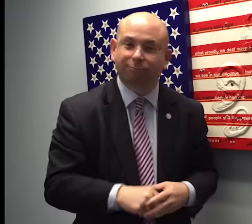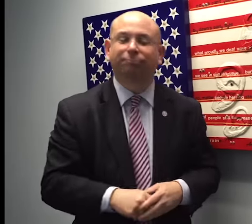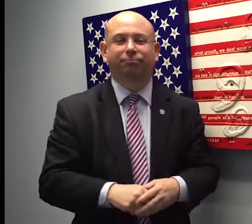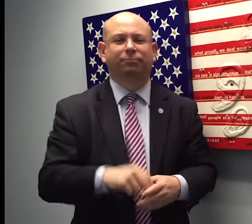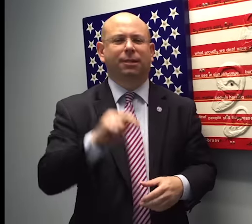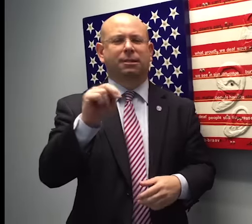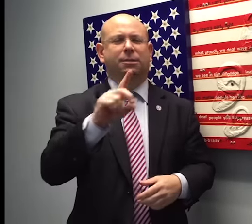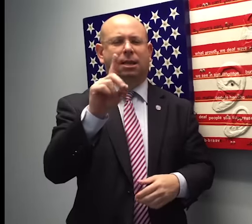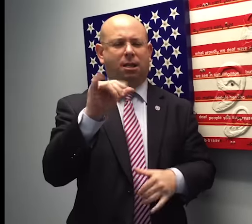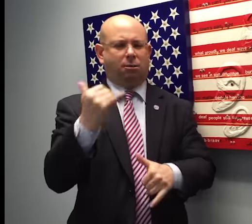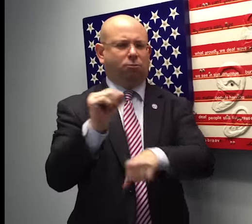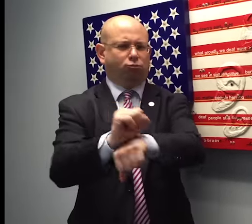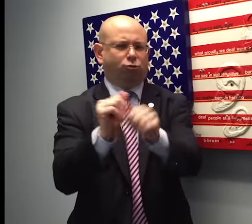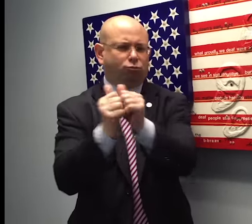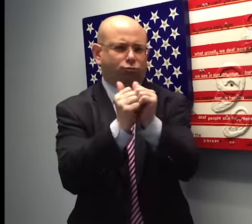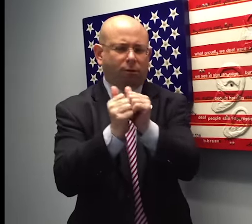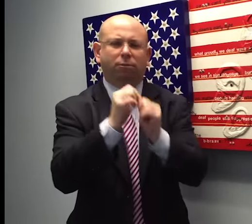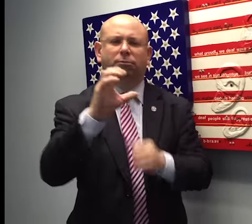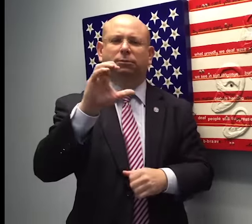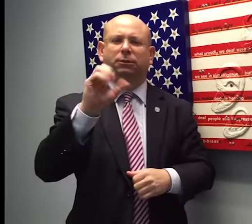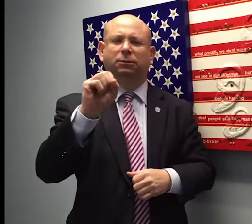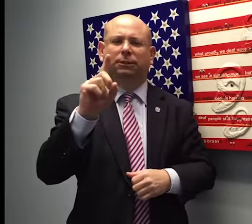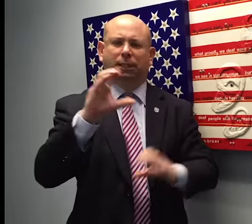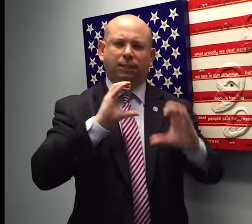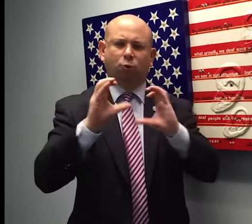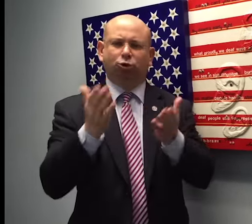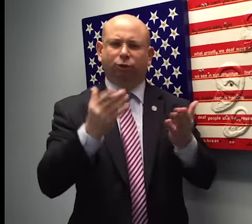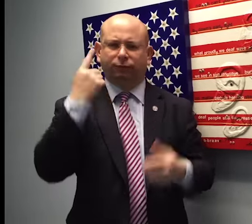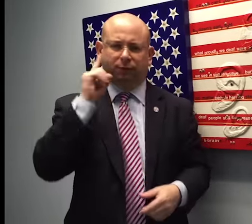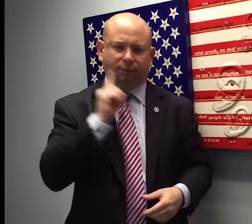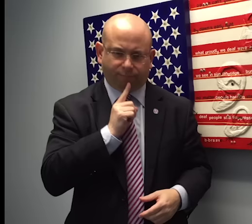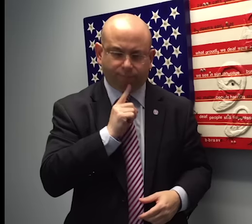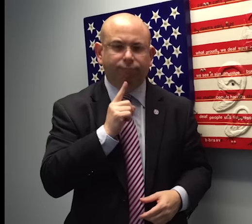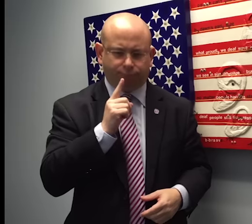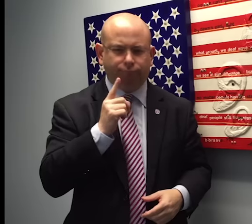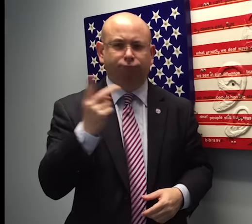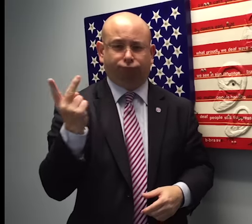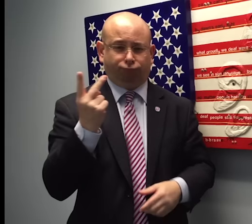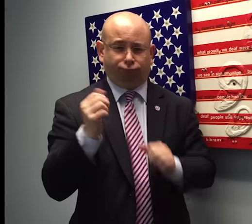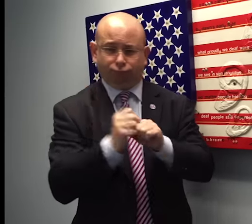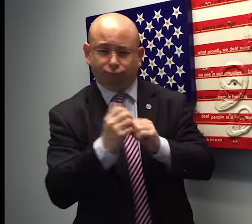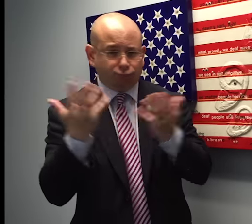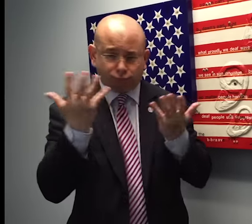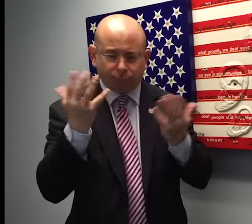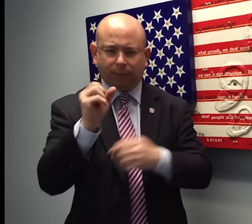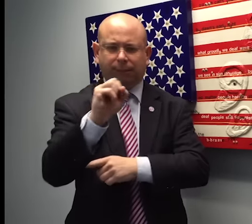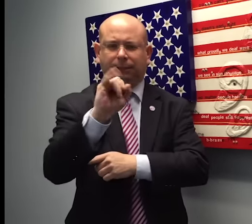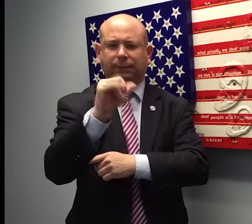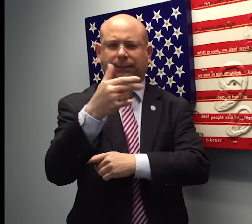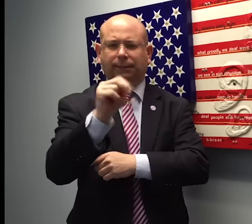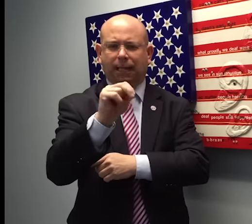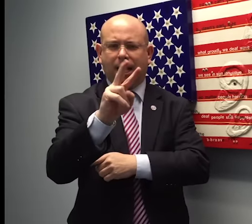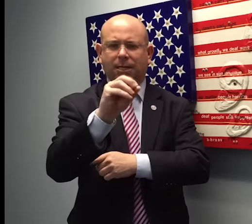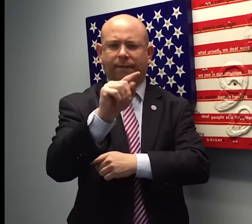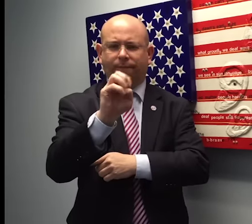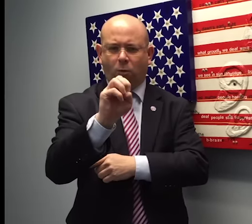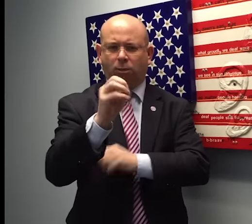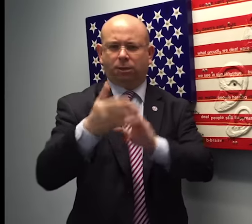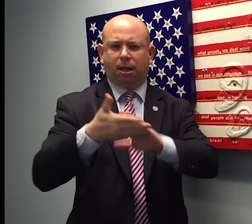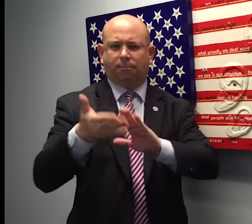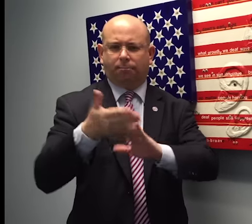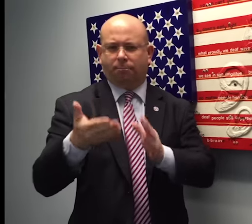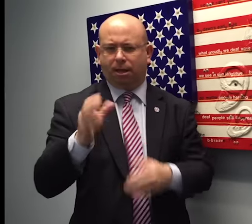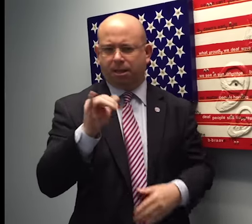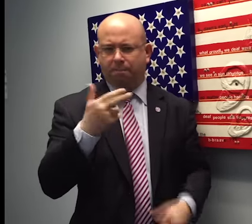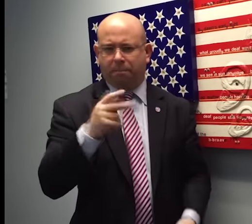The NAD is partnering with Communication Service for the Deaf (CSD) on the SignVote campaign because